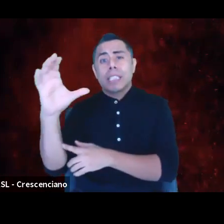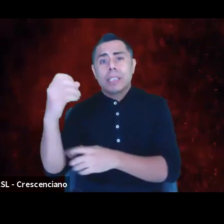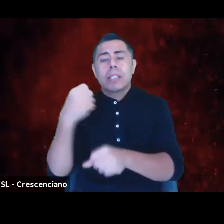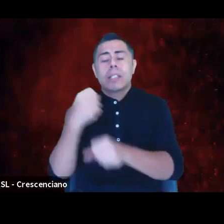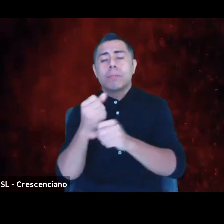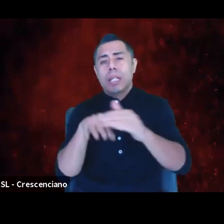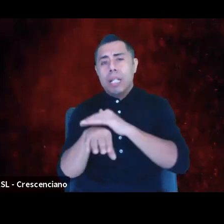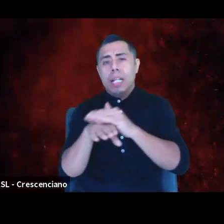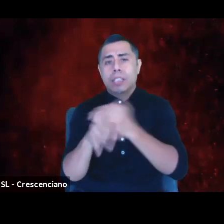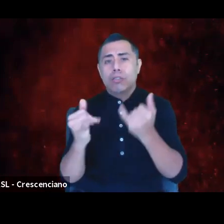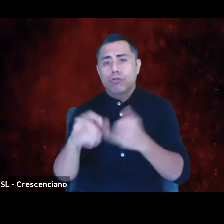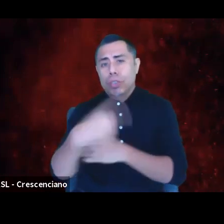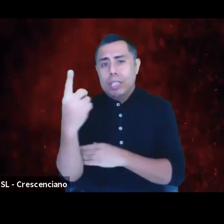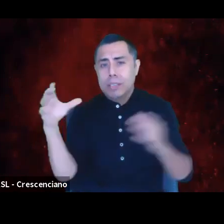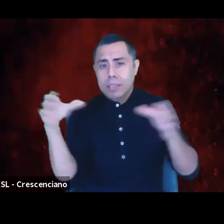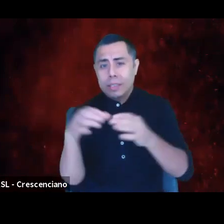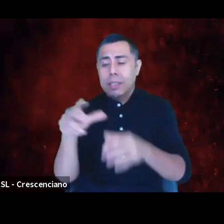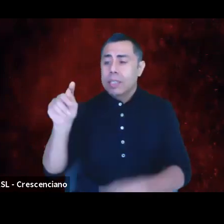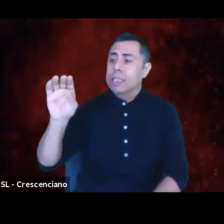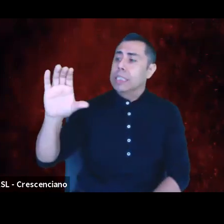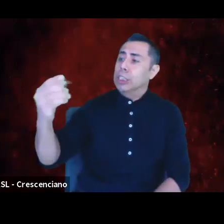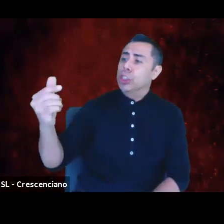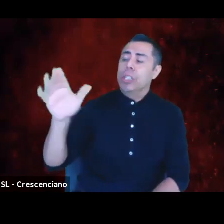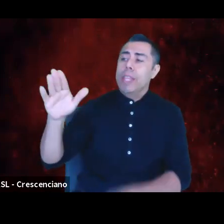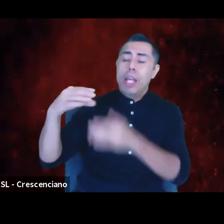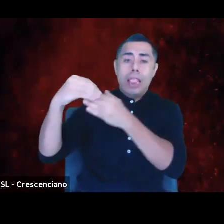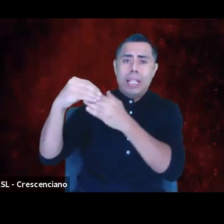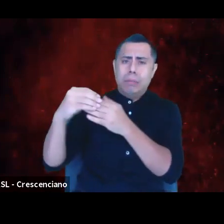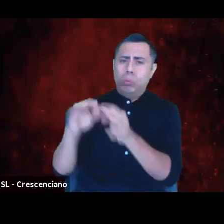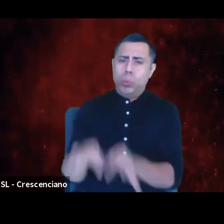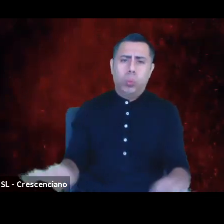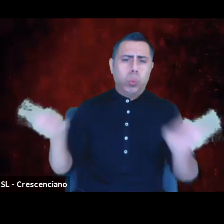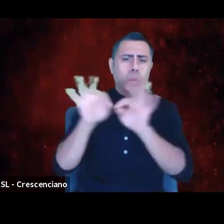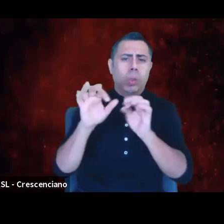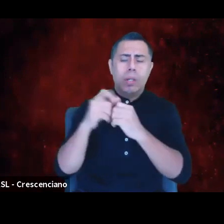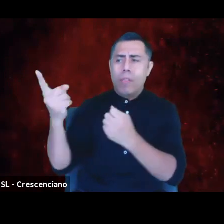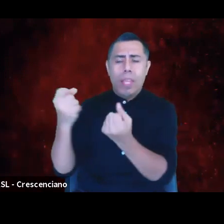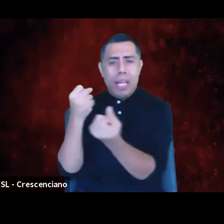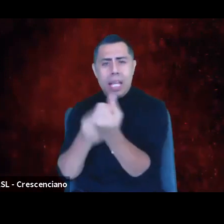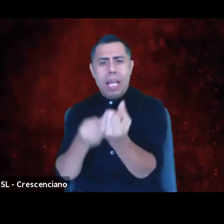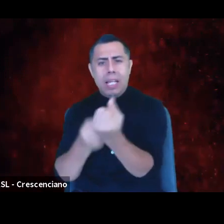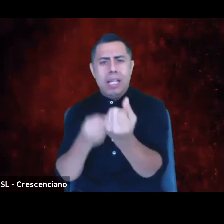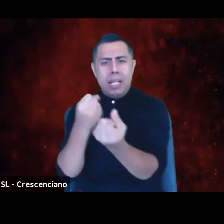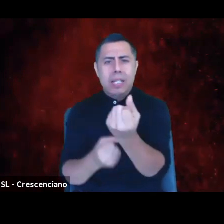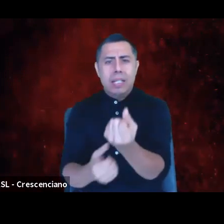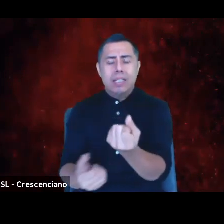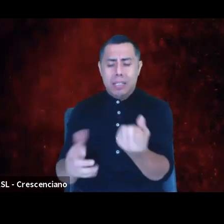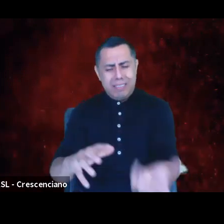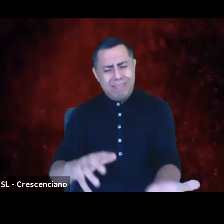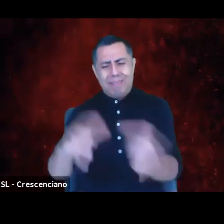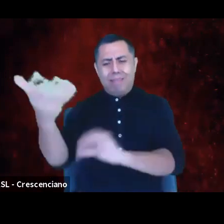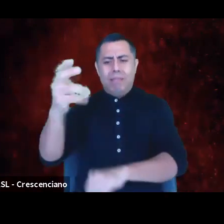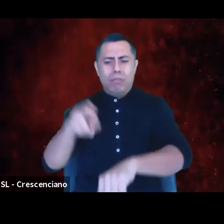Their leadership is so crucial, and the way that they have advocated for a disruption of the norm is admirable.